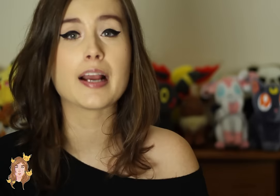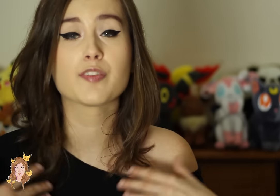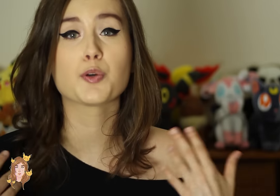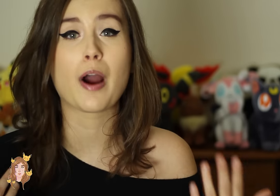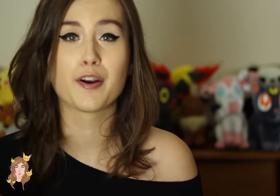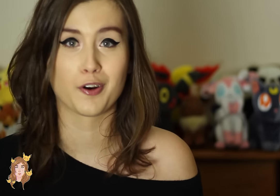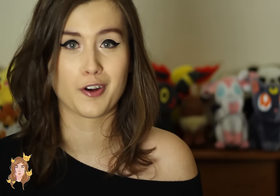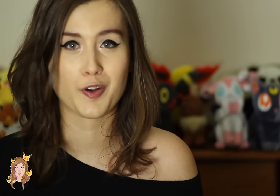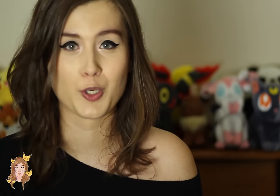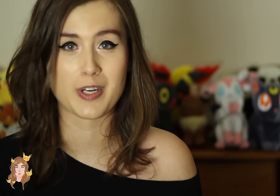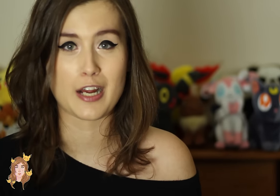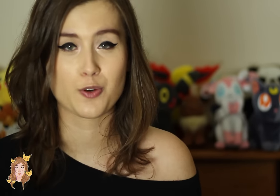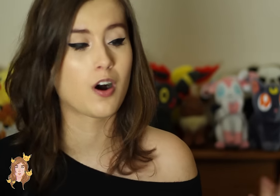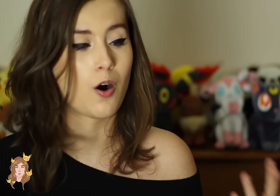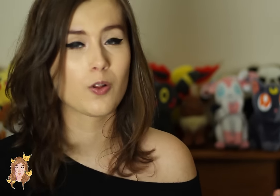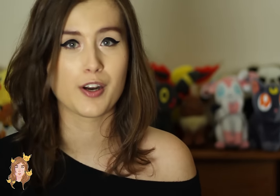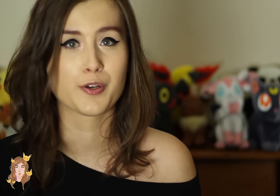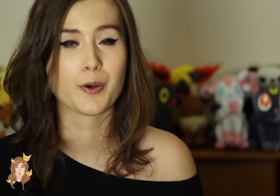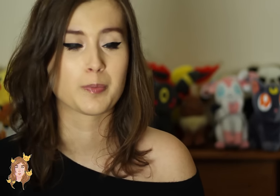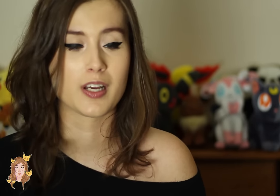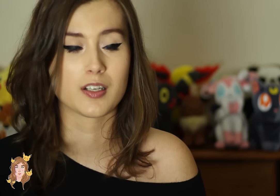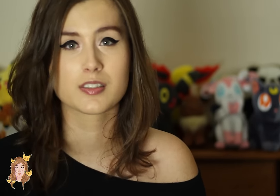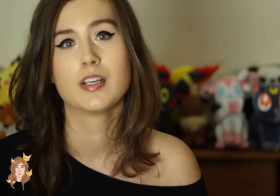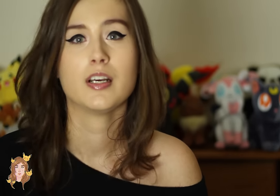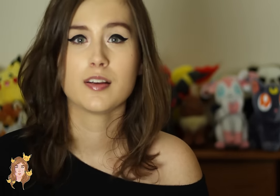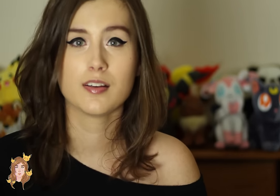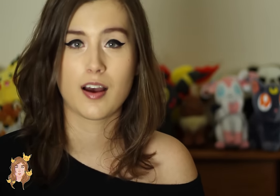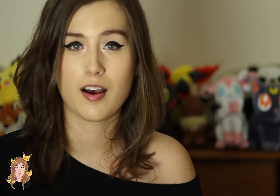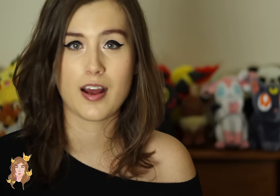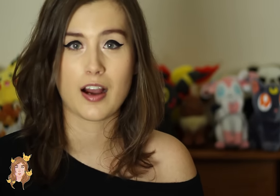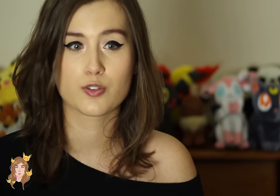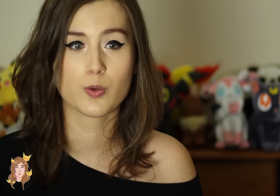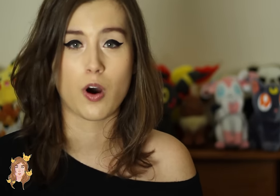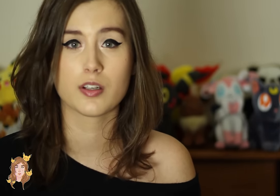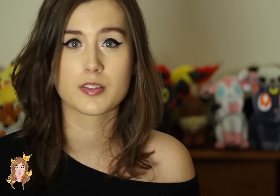I give the writer on Supernatural a whole lot of kudos because he had actually wanted